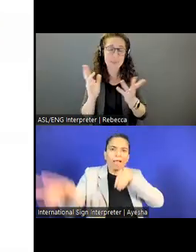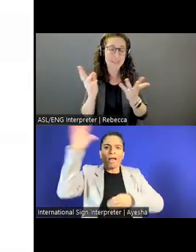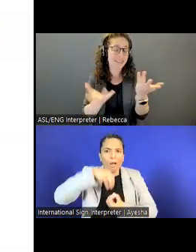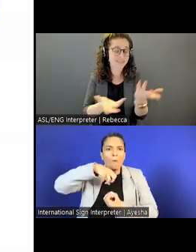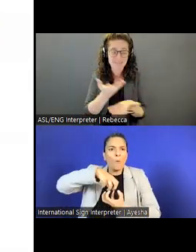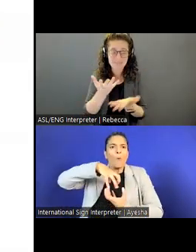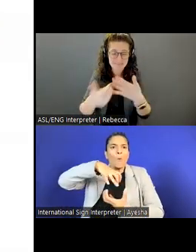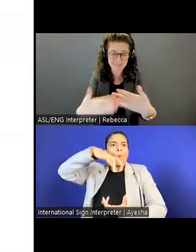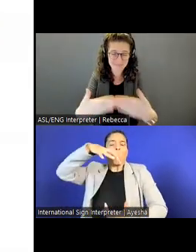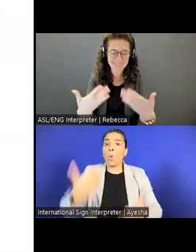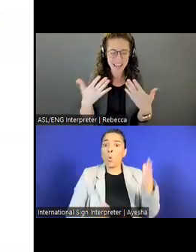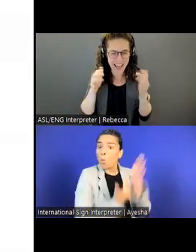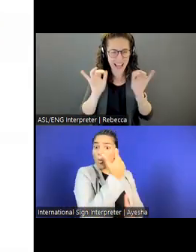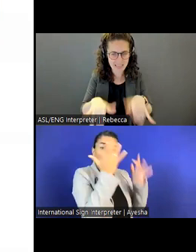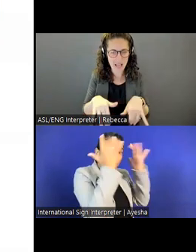And that's what really keeps me passionate about this.